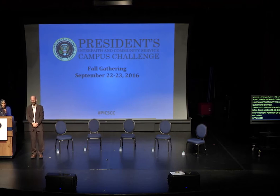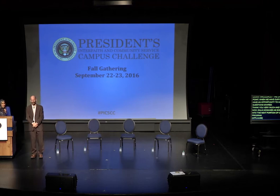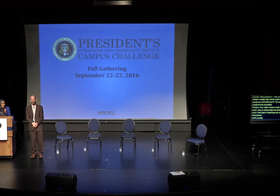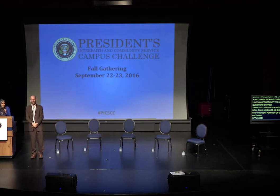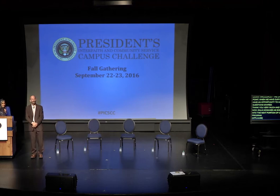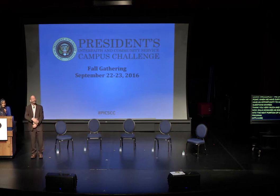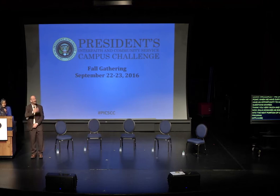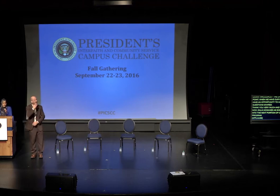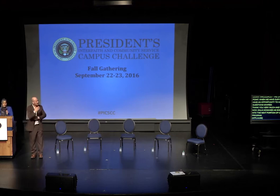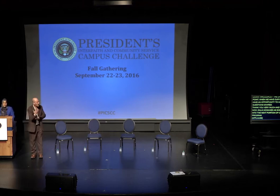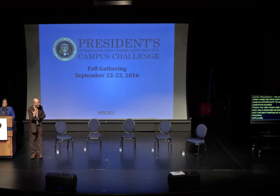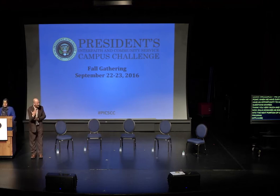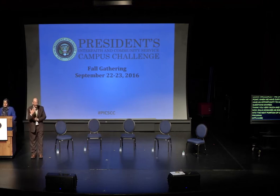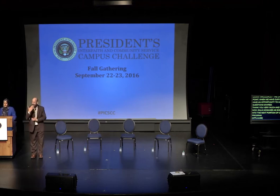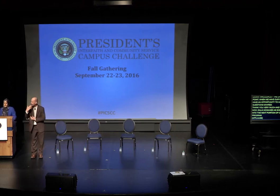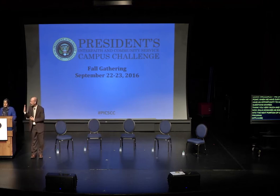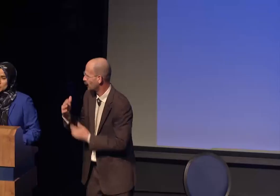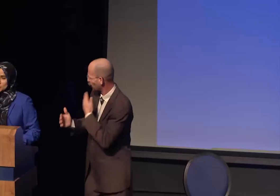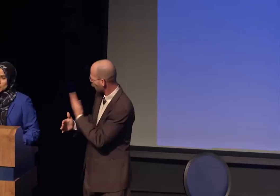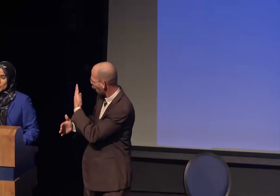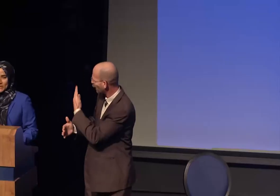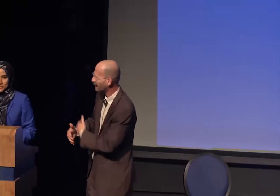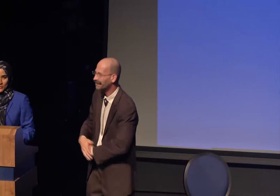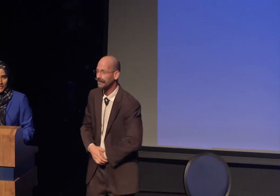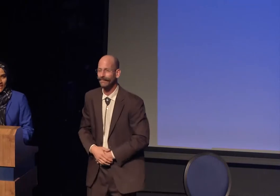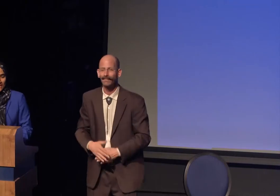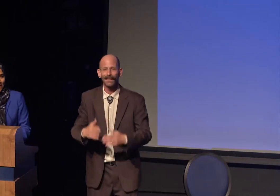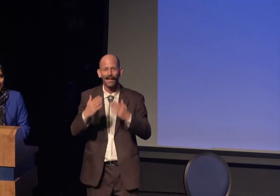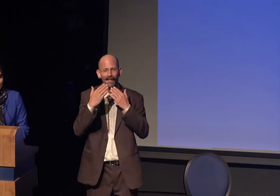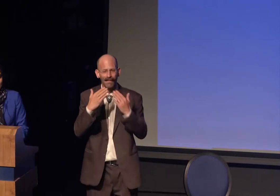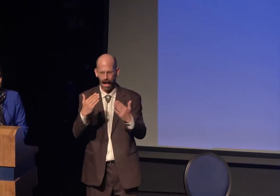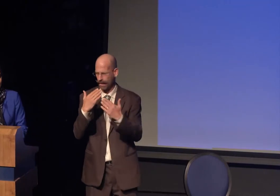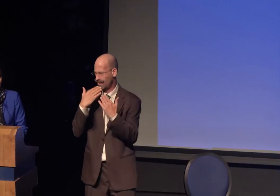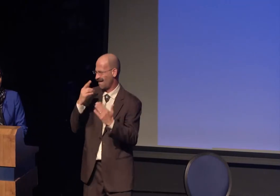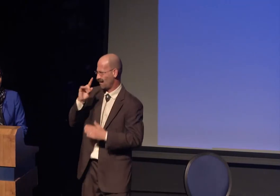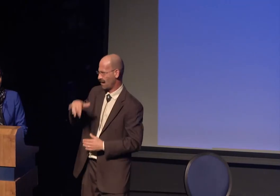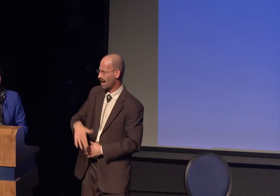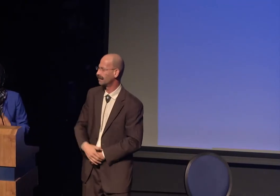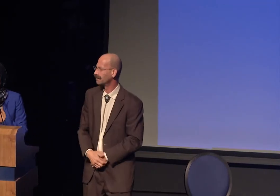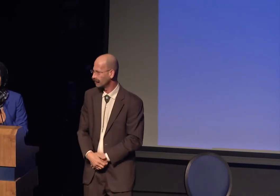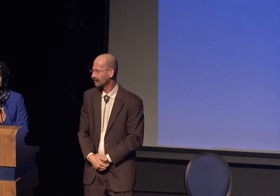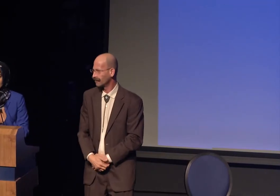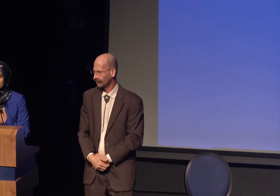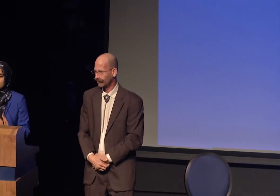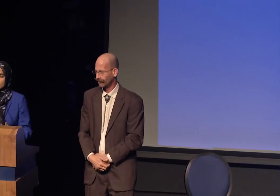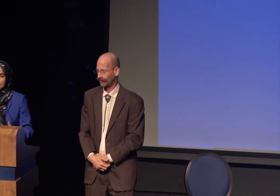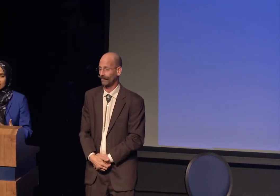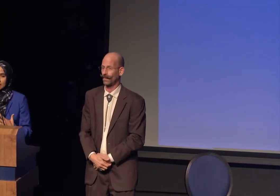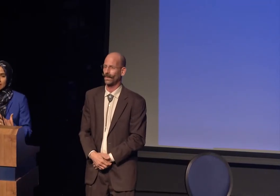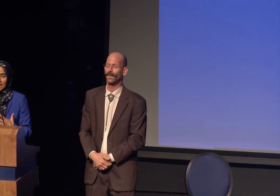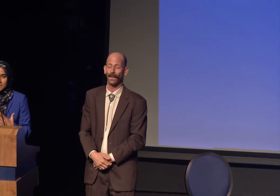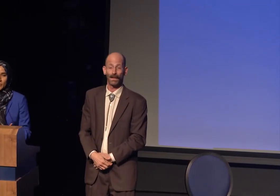Good morning. Thank you so much for that and I was personally,